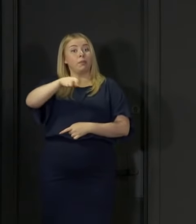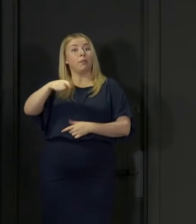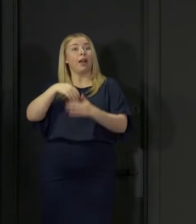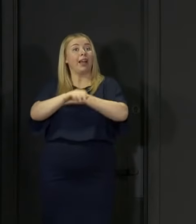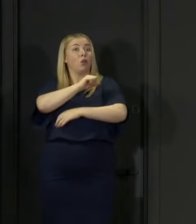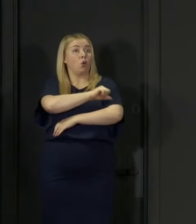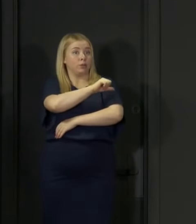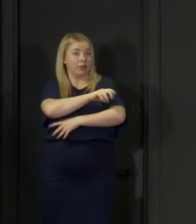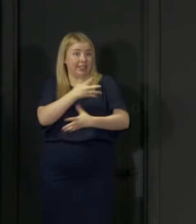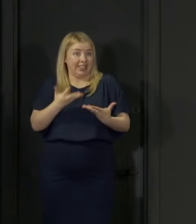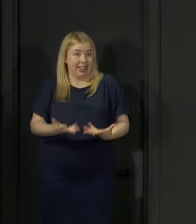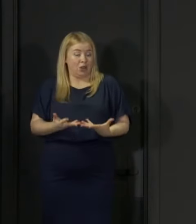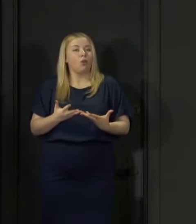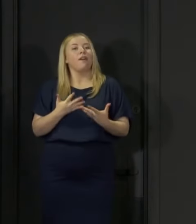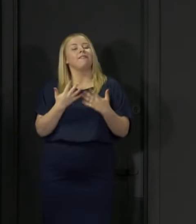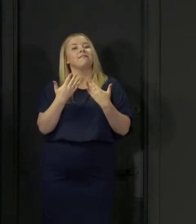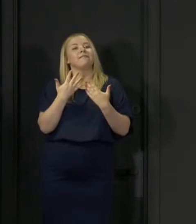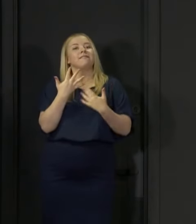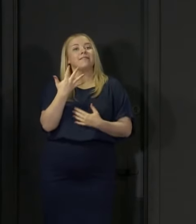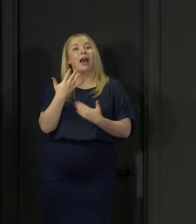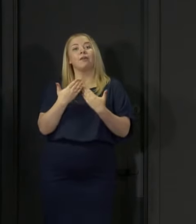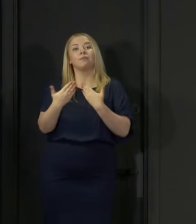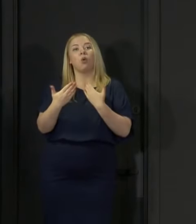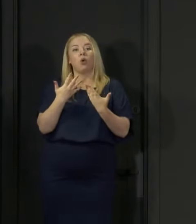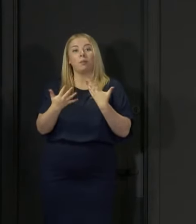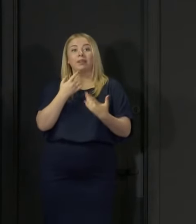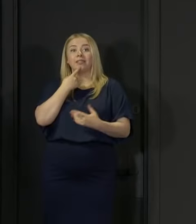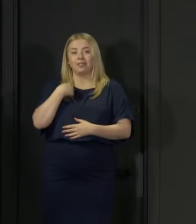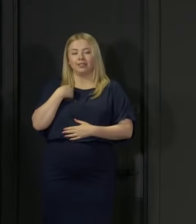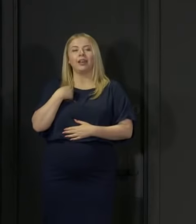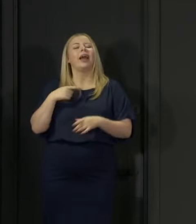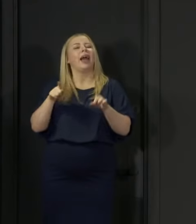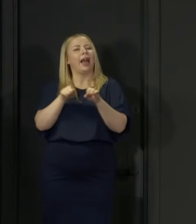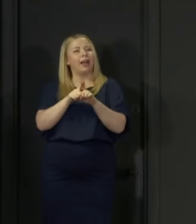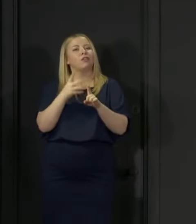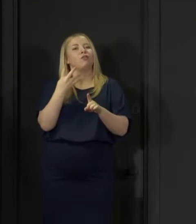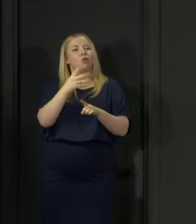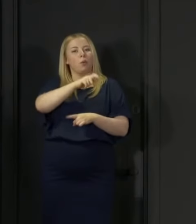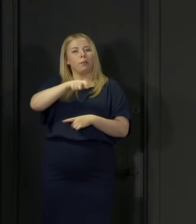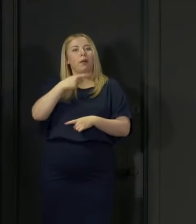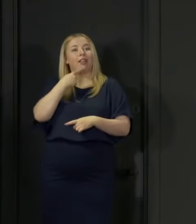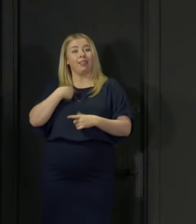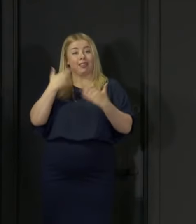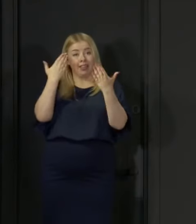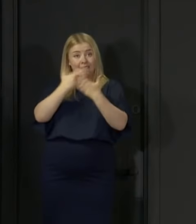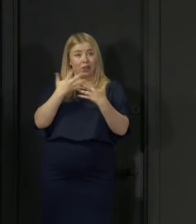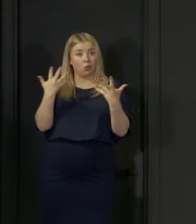which is 5 more than yesterday. And a total of 4 people last night were in intensive care with confirmed COVID-19 which